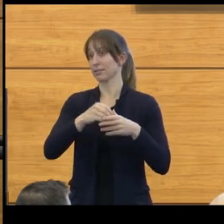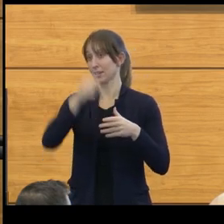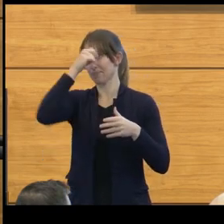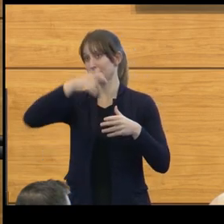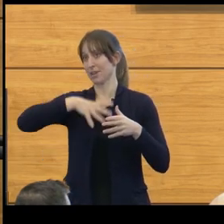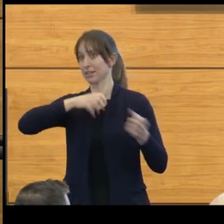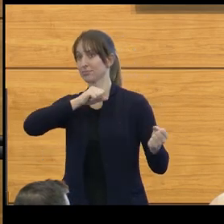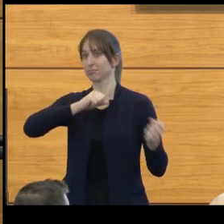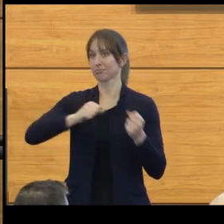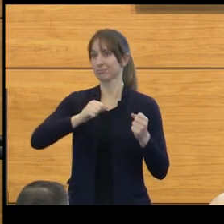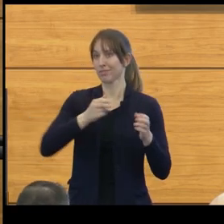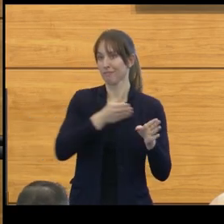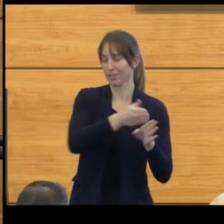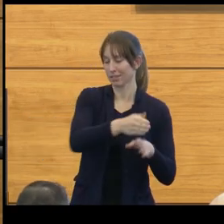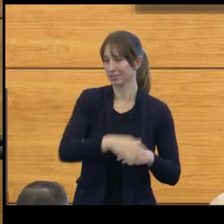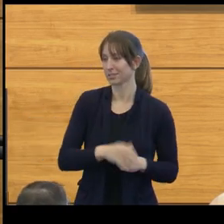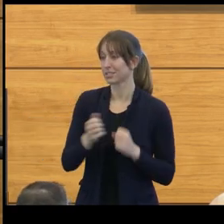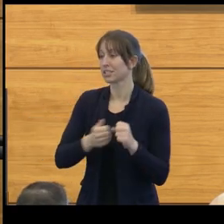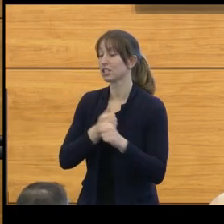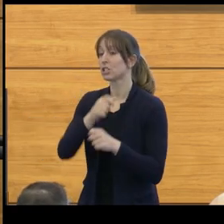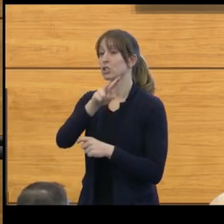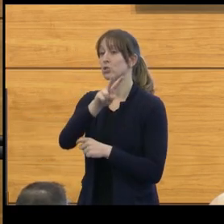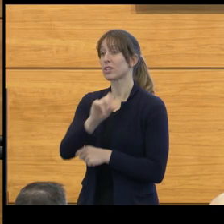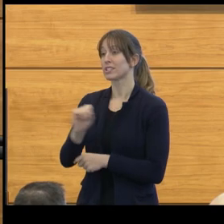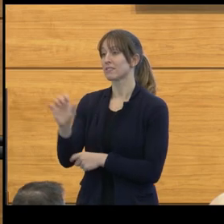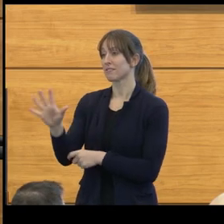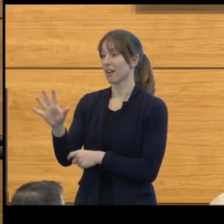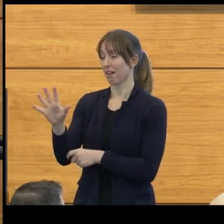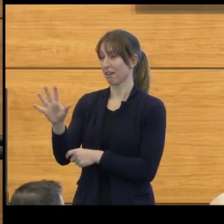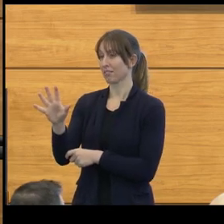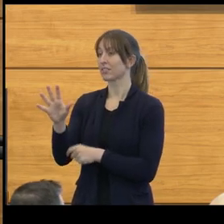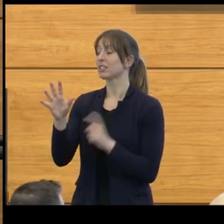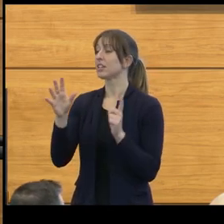In 2005, Dr. Muraszko became the nation's first woman